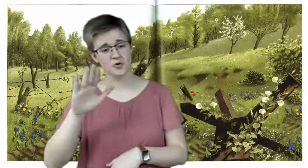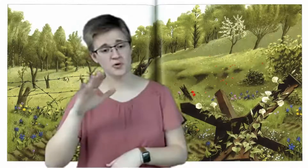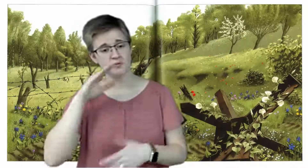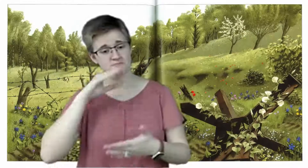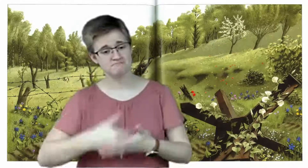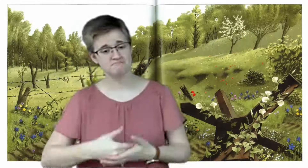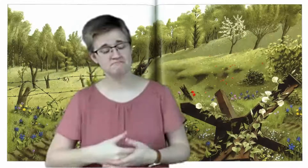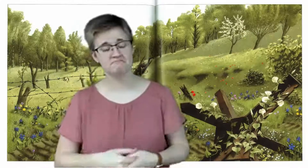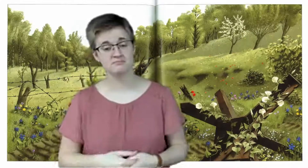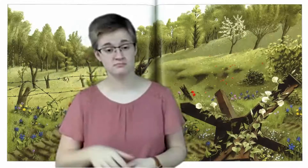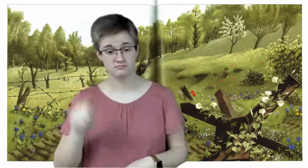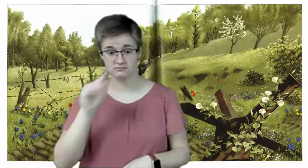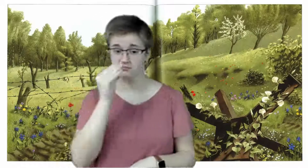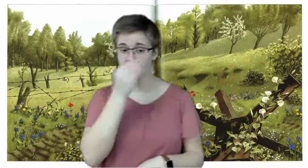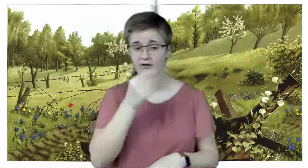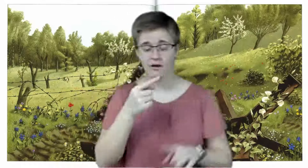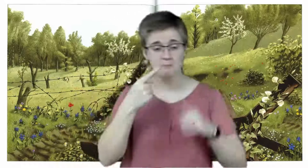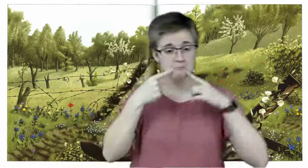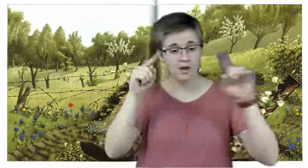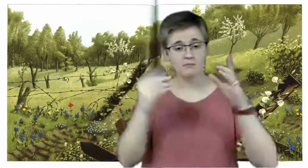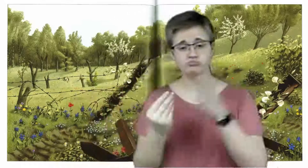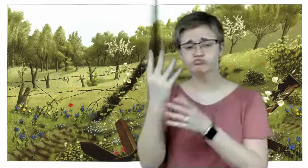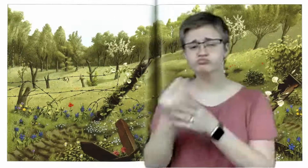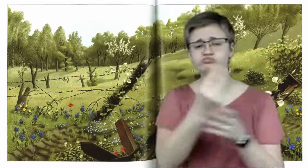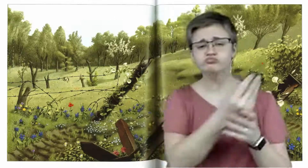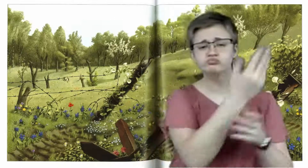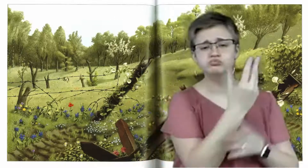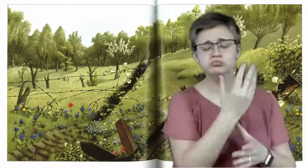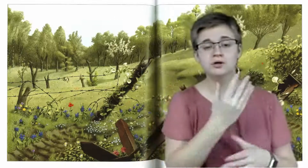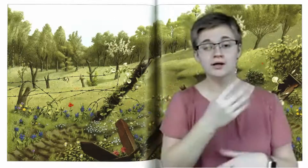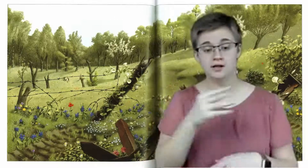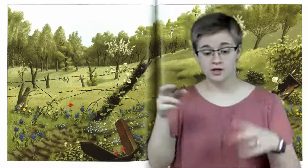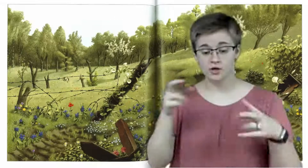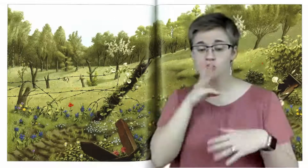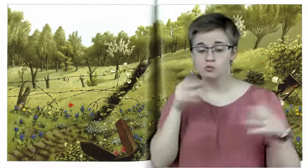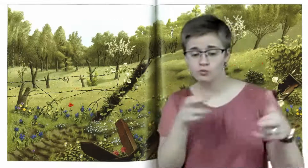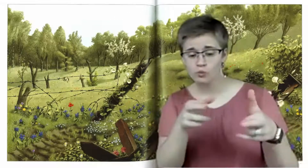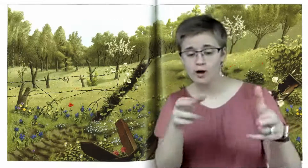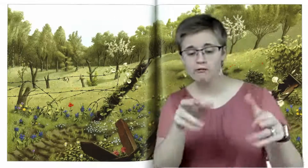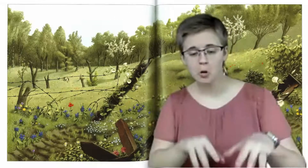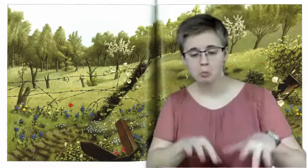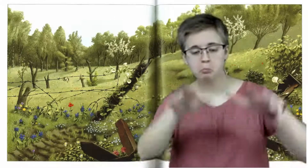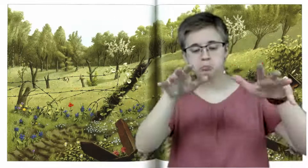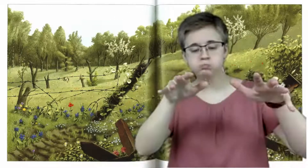The crocuses finally sprang up from the ground. The river swelled and overflowed its banks.